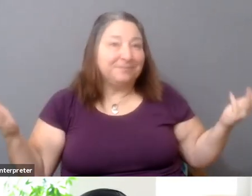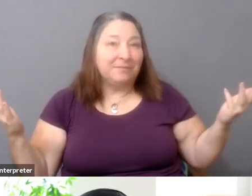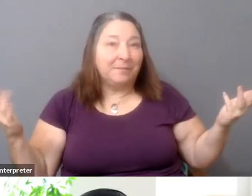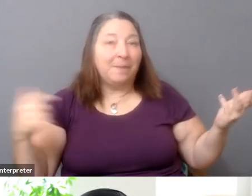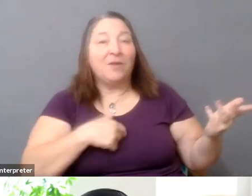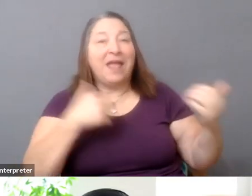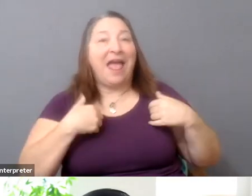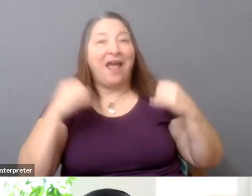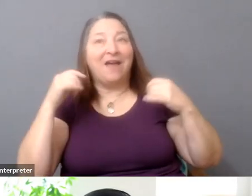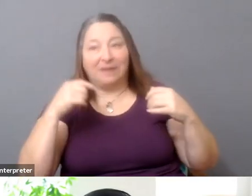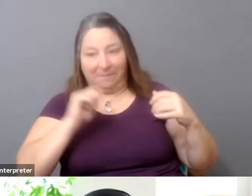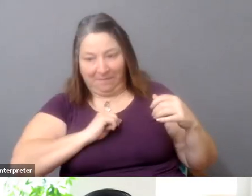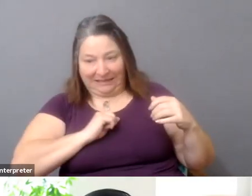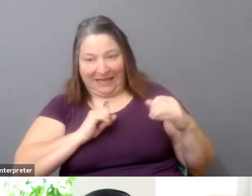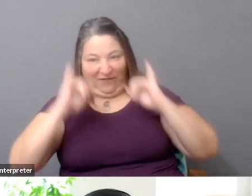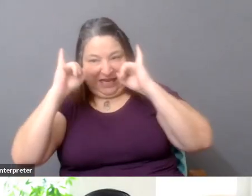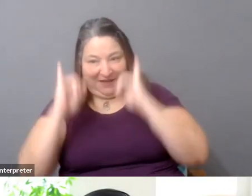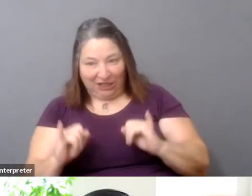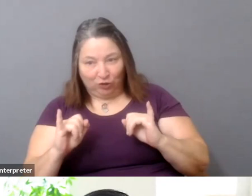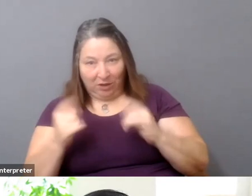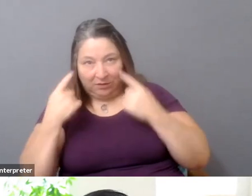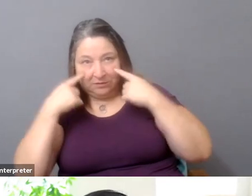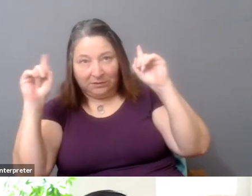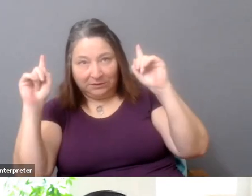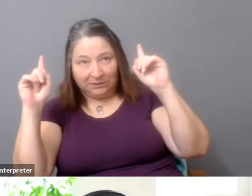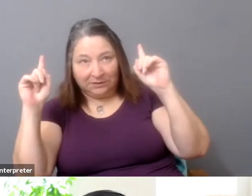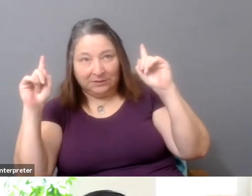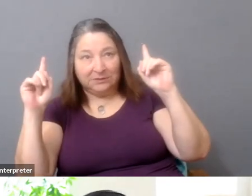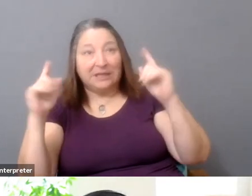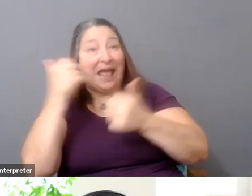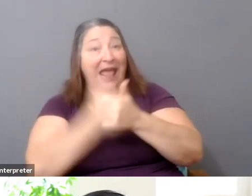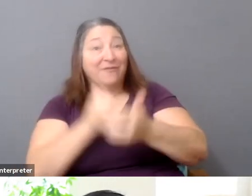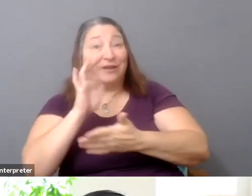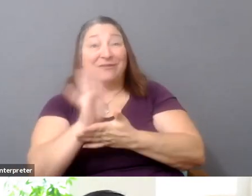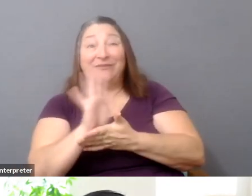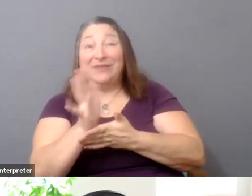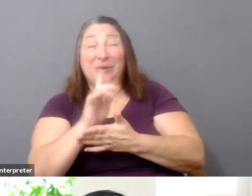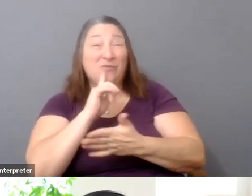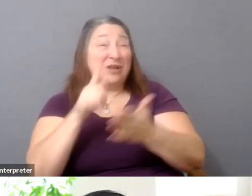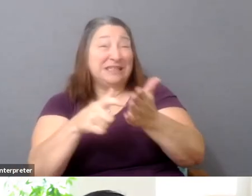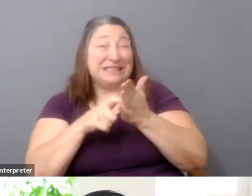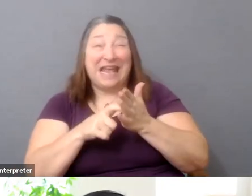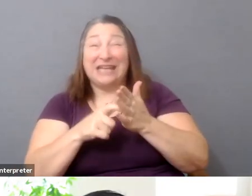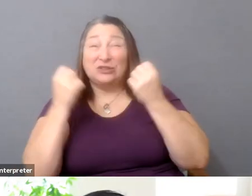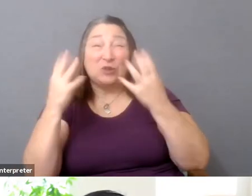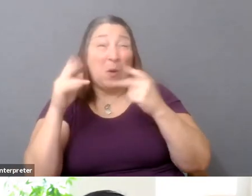And individual is a misnomer because every film takes so many people. It takes incredible collaboration.